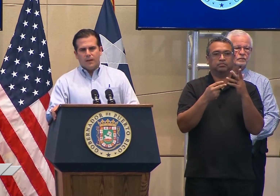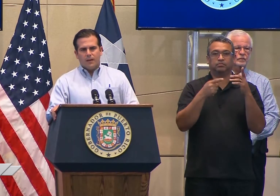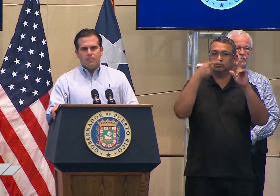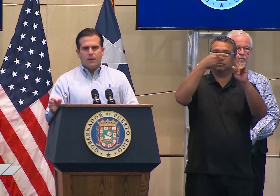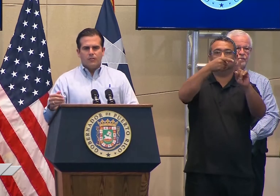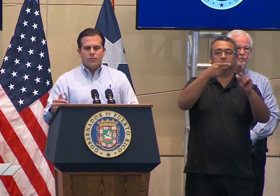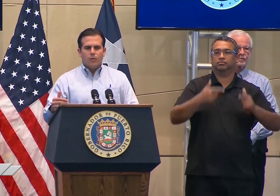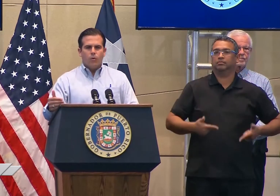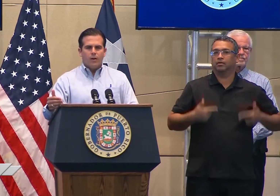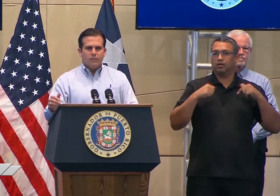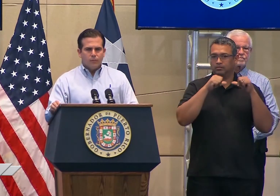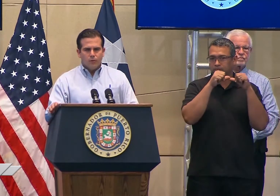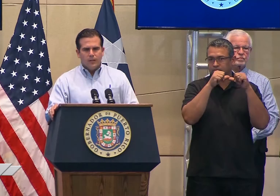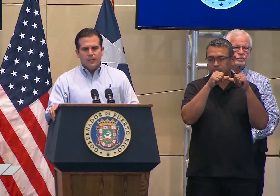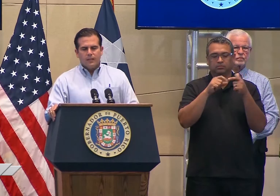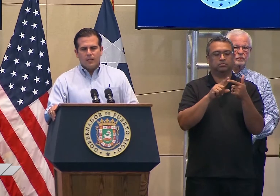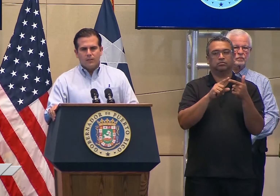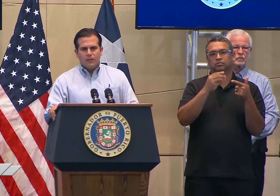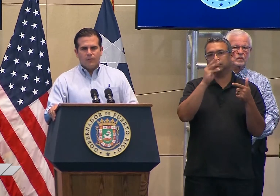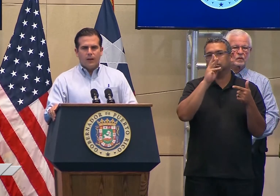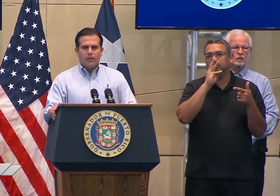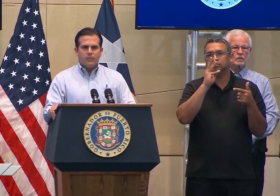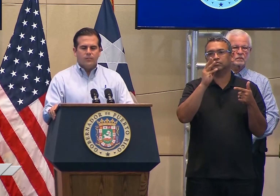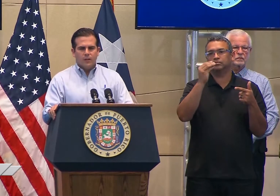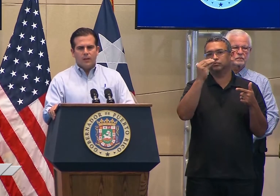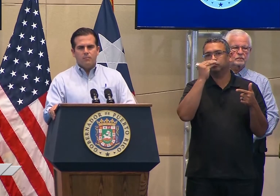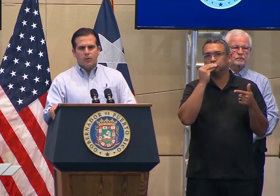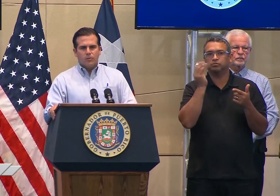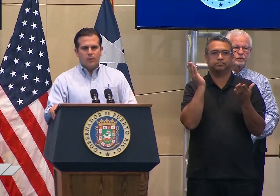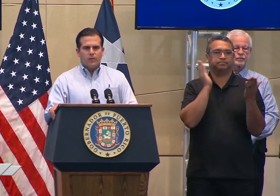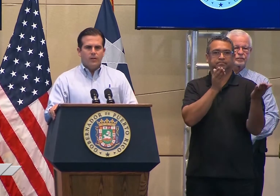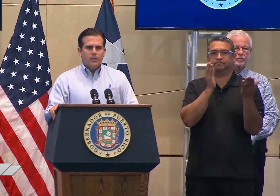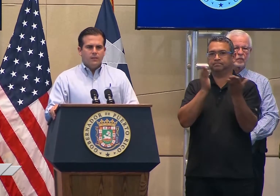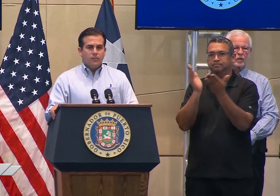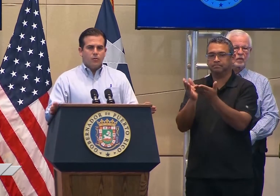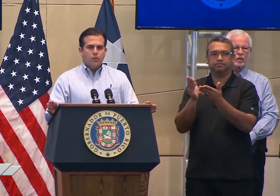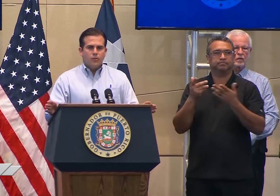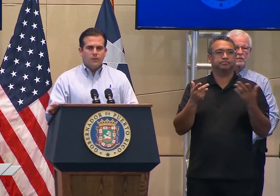maintain lives. Making sure water and food get to different areas of